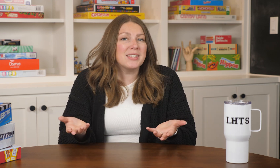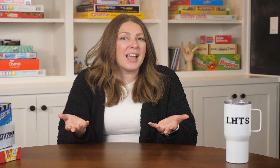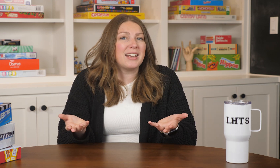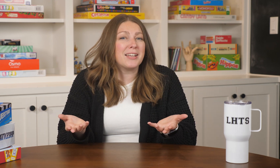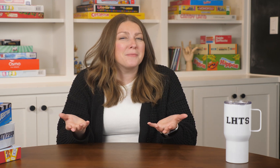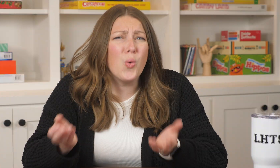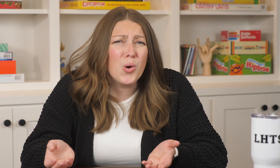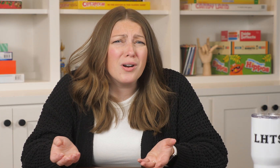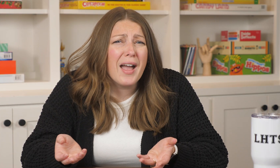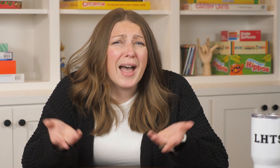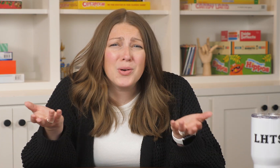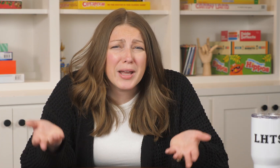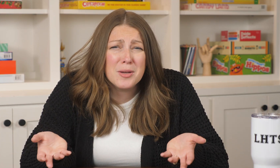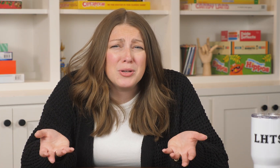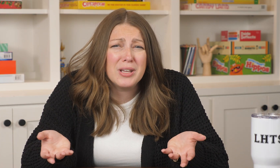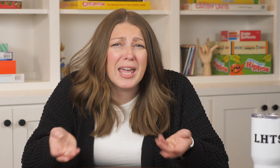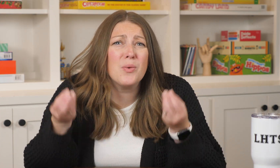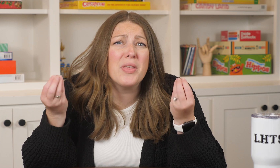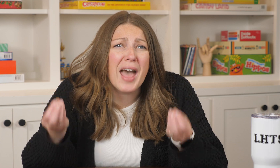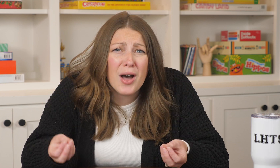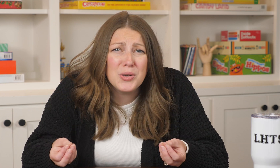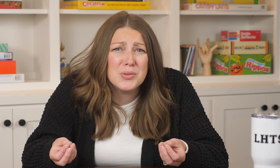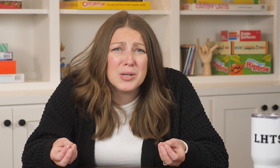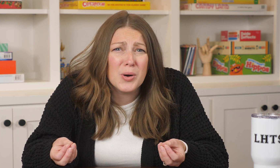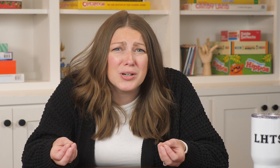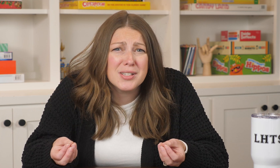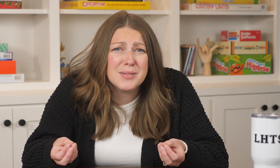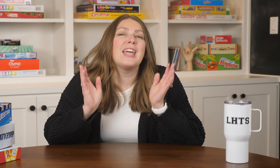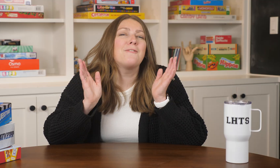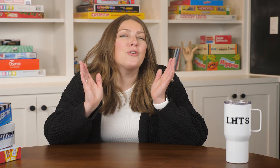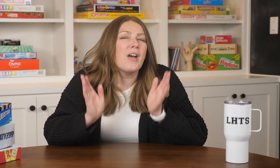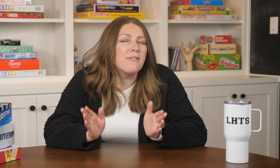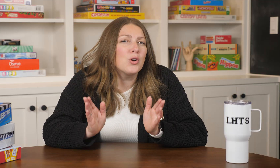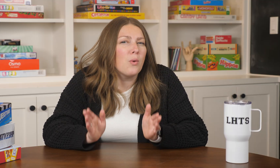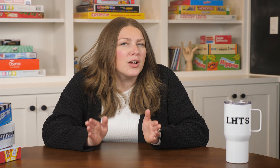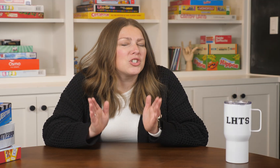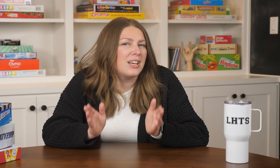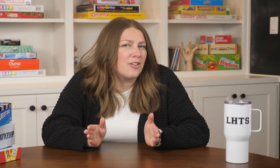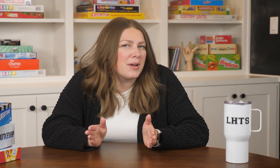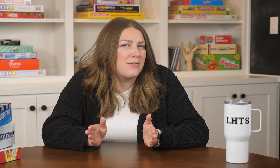signing or how do I communicate without using words. If you've ever ever watched any of my